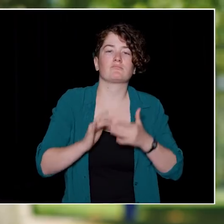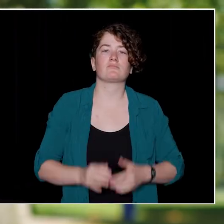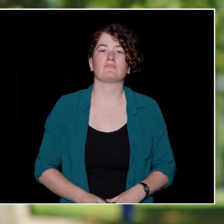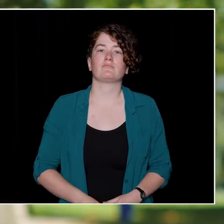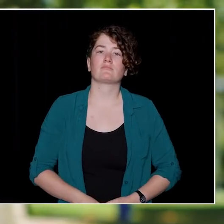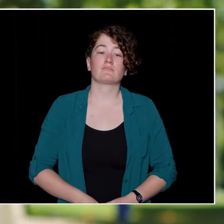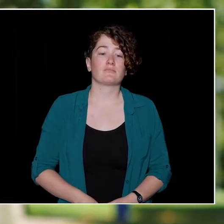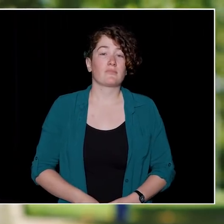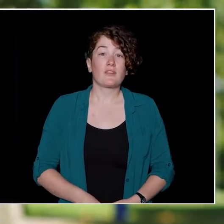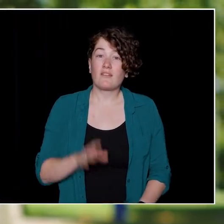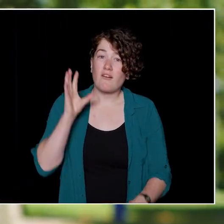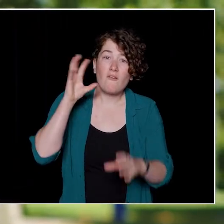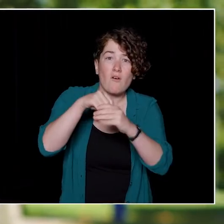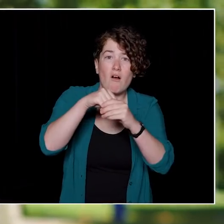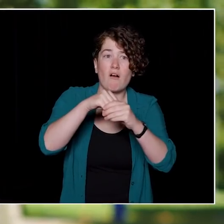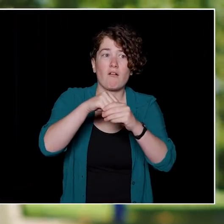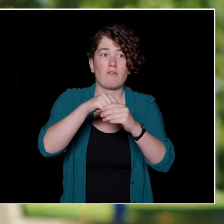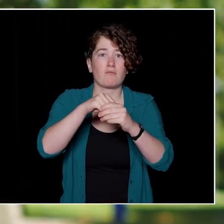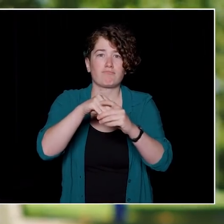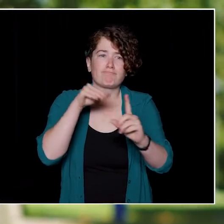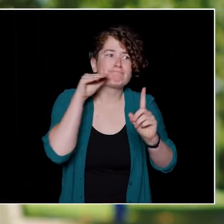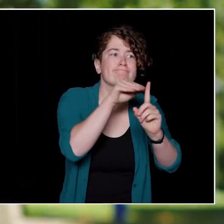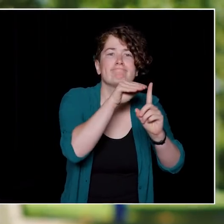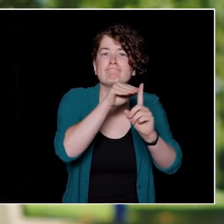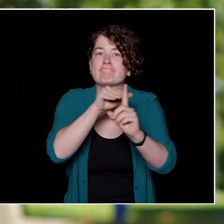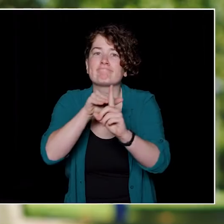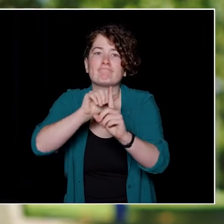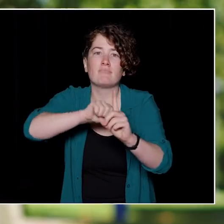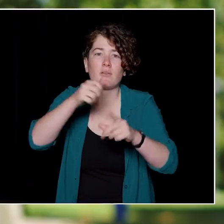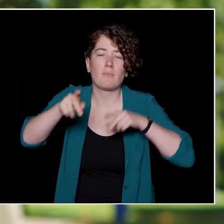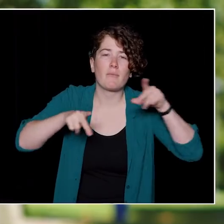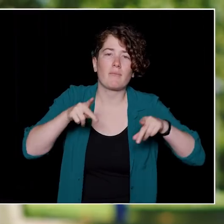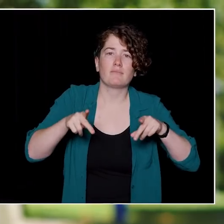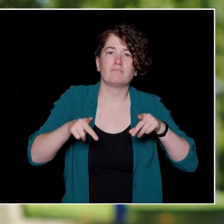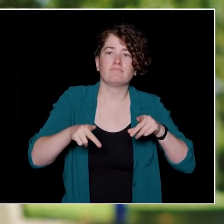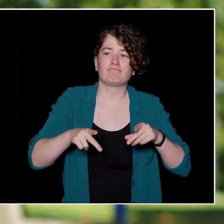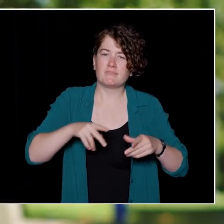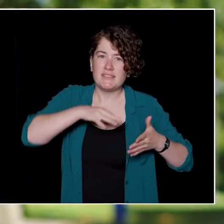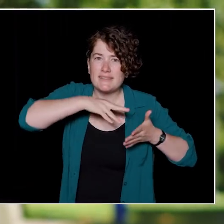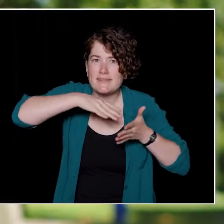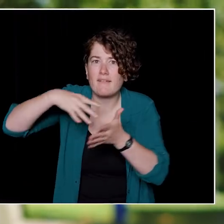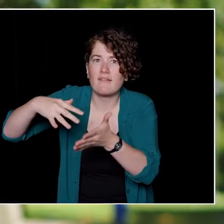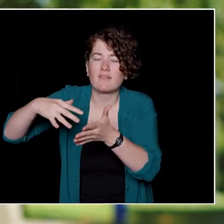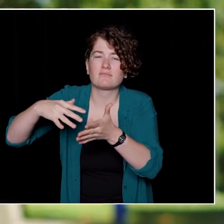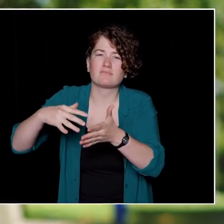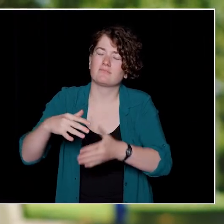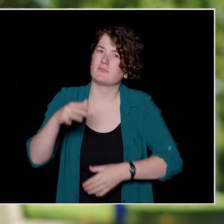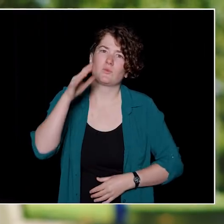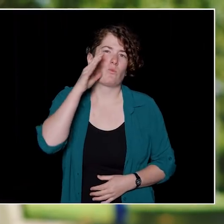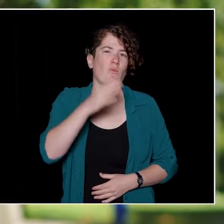Get involved, reach out, engage with people, find what you love to do and study hard